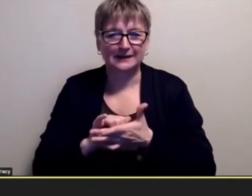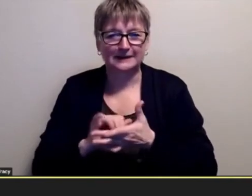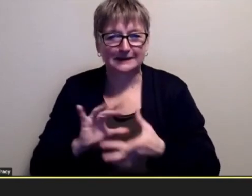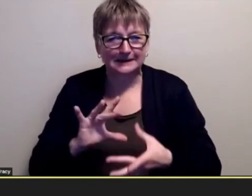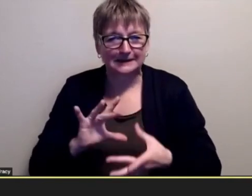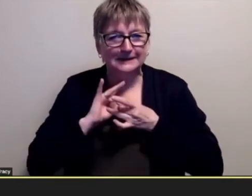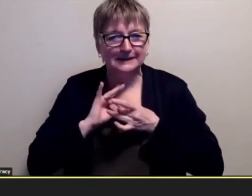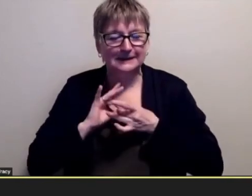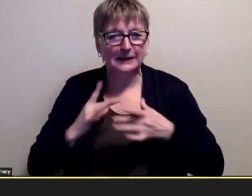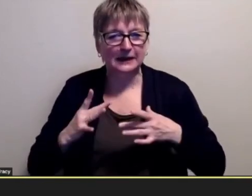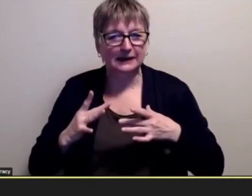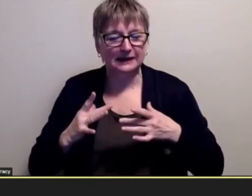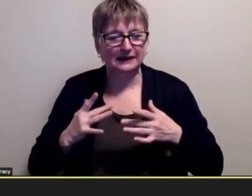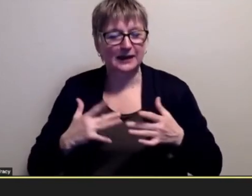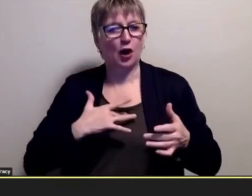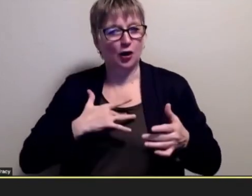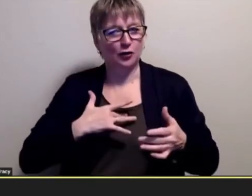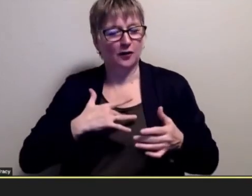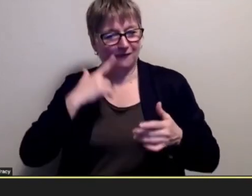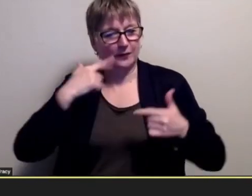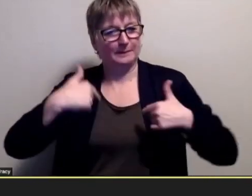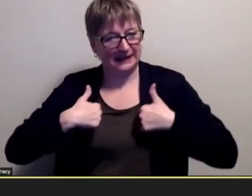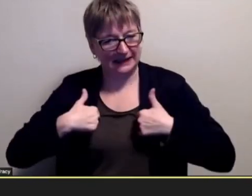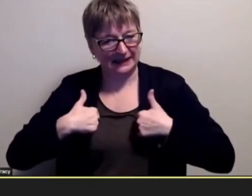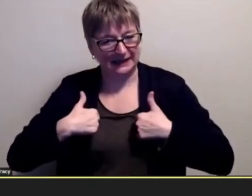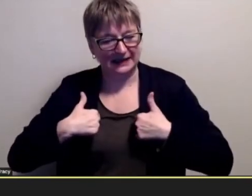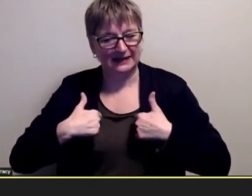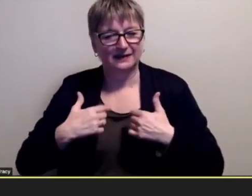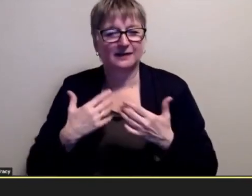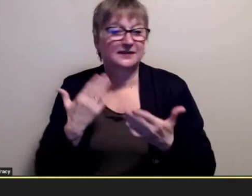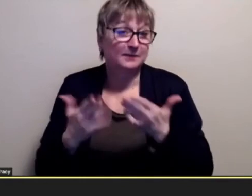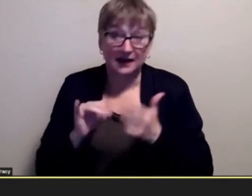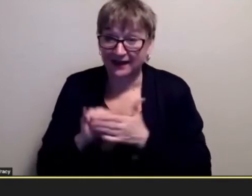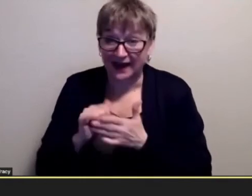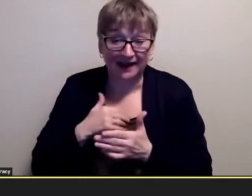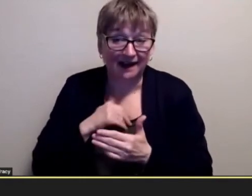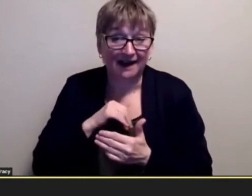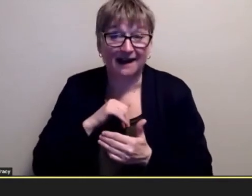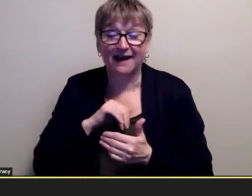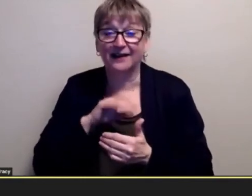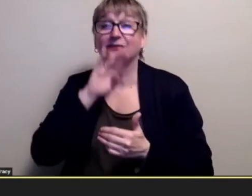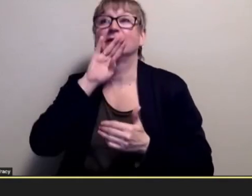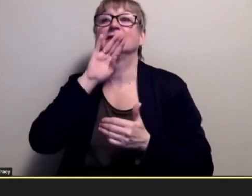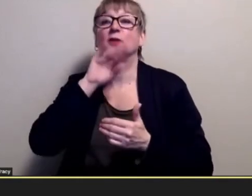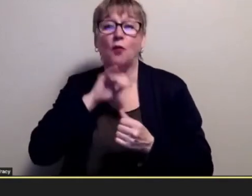you know uh that you know something that i felt was or something that inspired me or